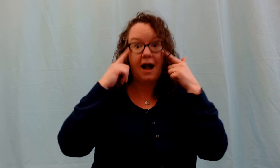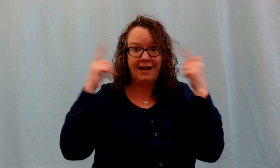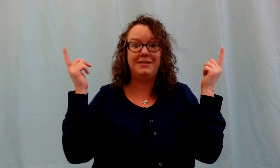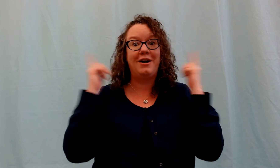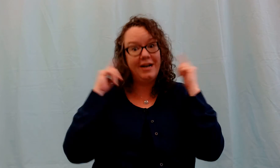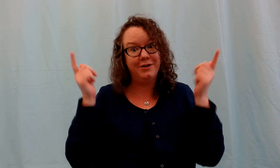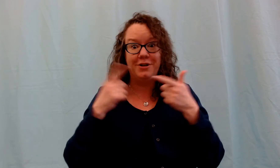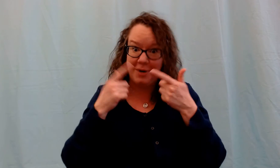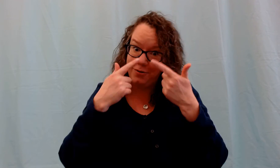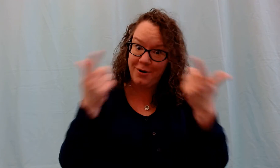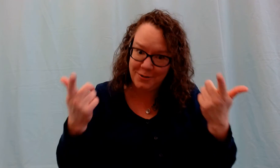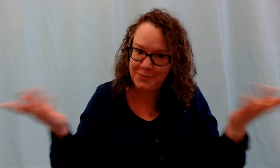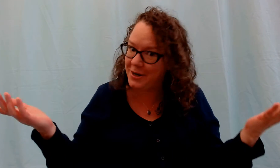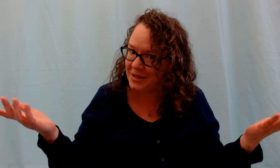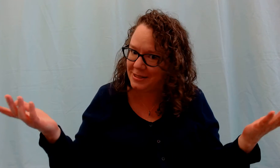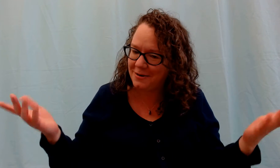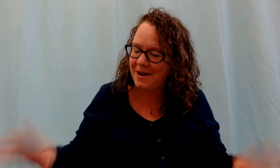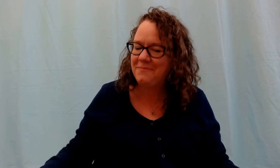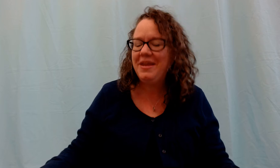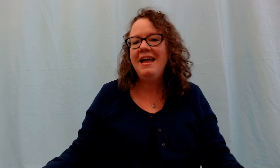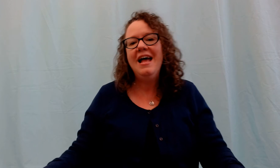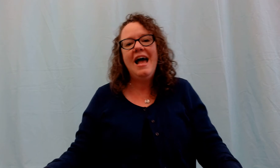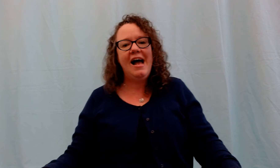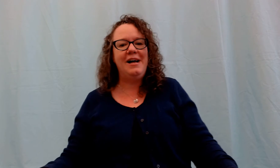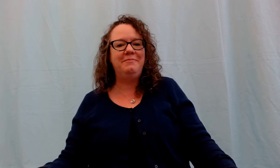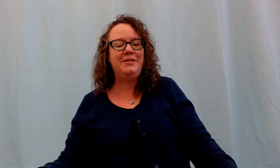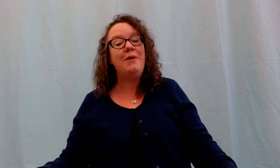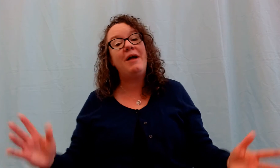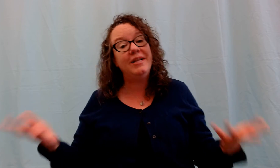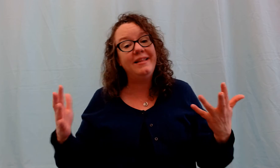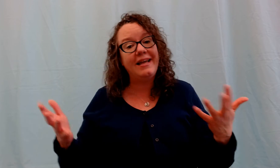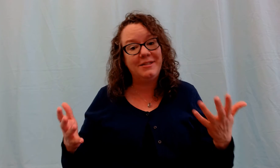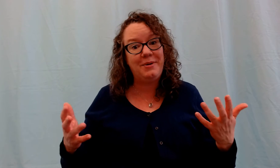eyes, and our ears, and our mouth. and our nose. We know that song, right? So I really like this one